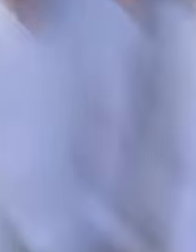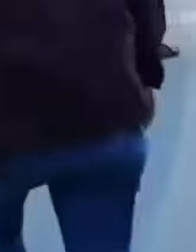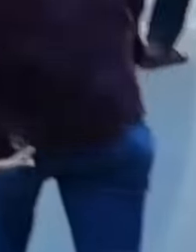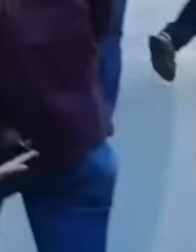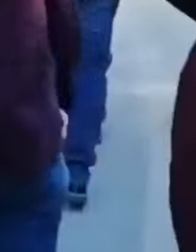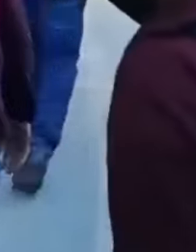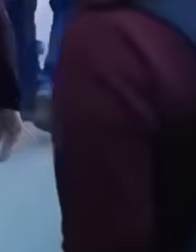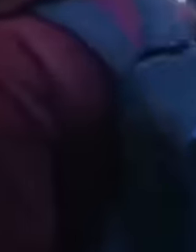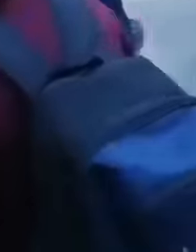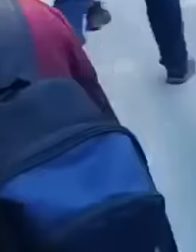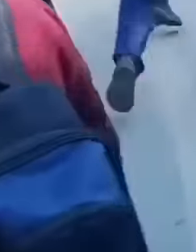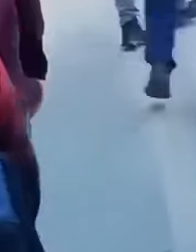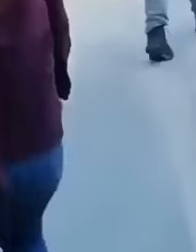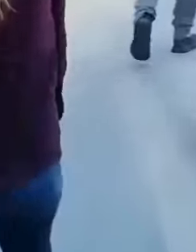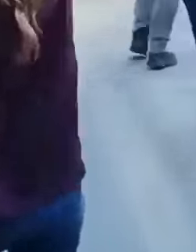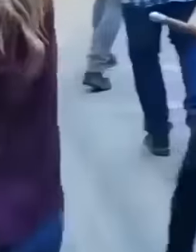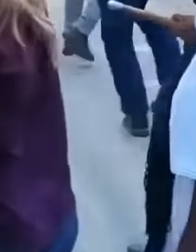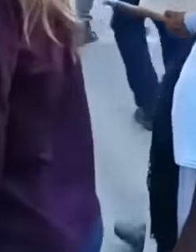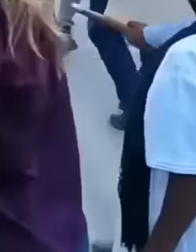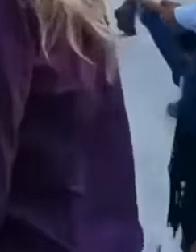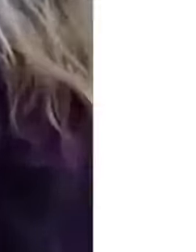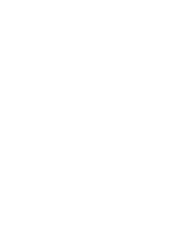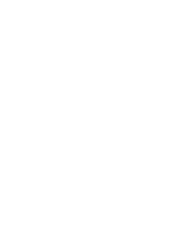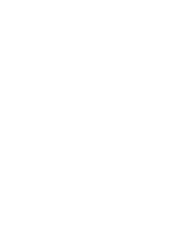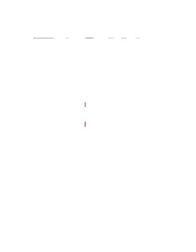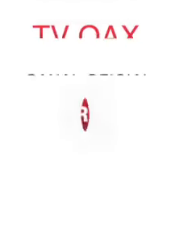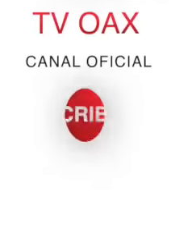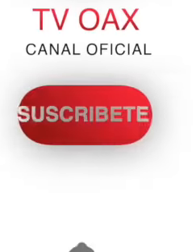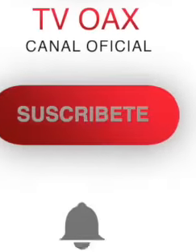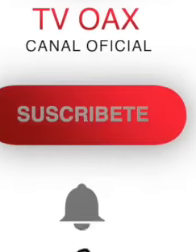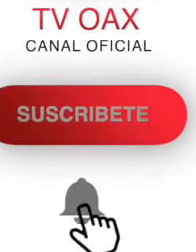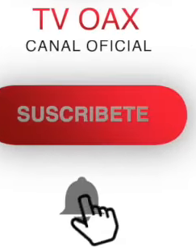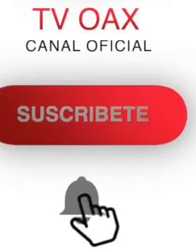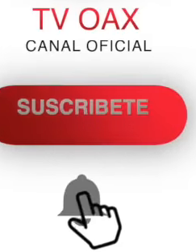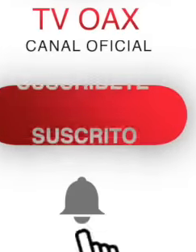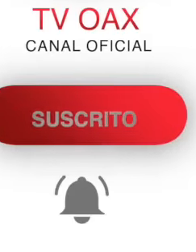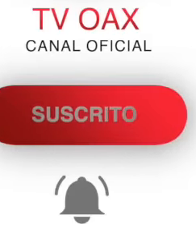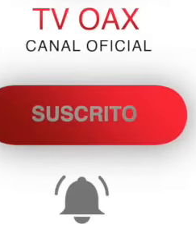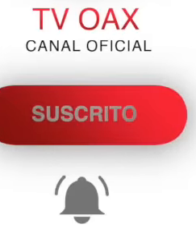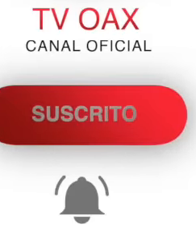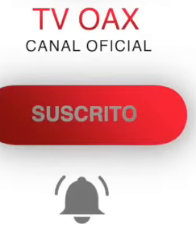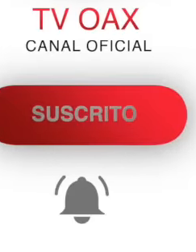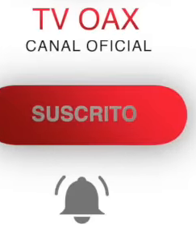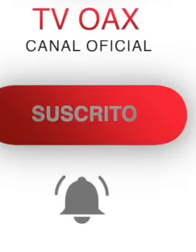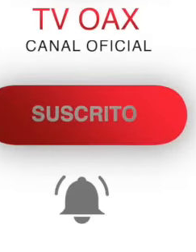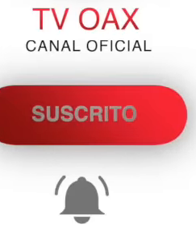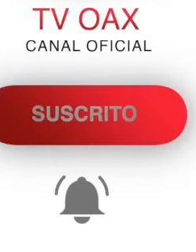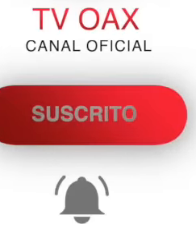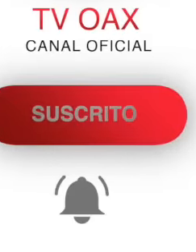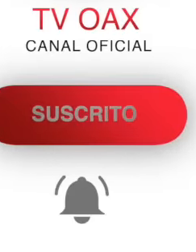President López Obrador started with the morena movement and how he advanced, gaining ground in